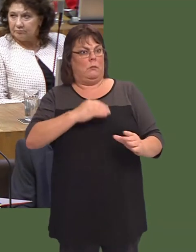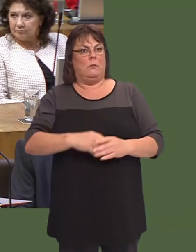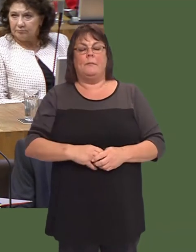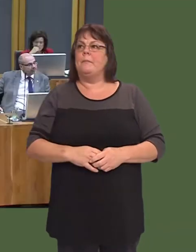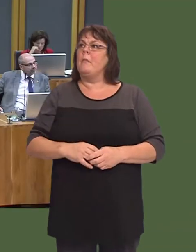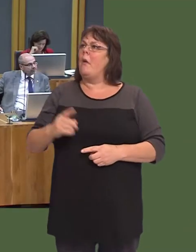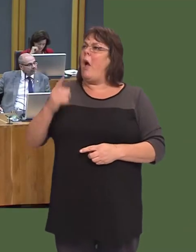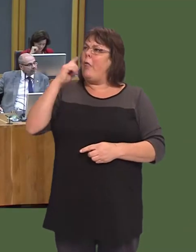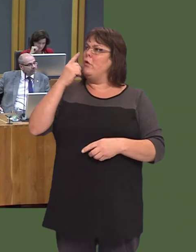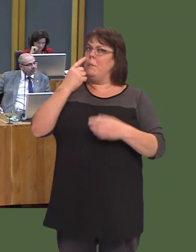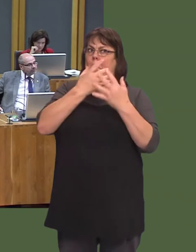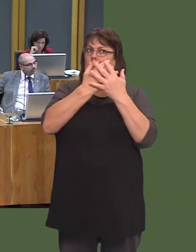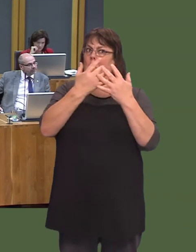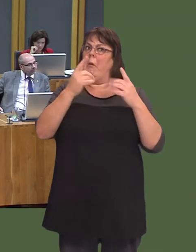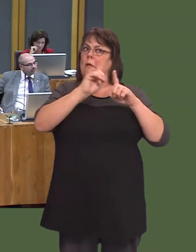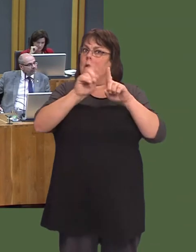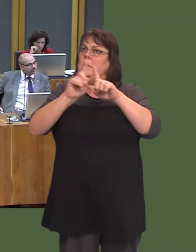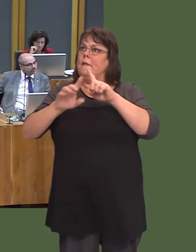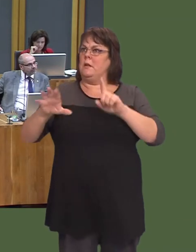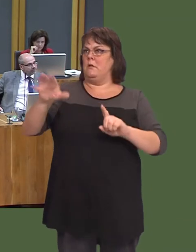Leanne Wood: You could argue there should be multiple sites, First Minister.